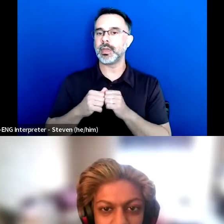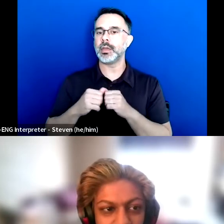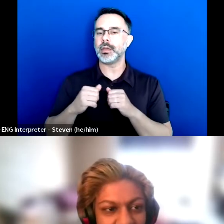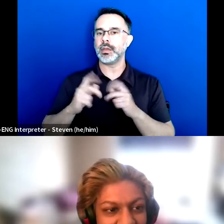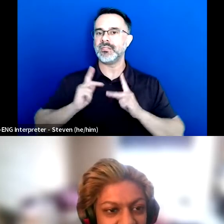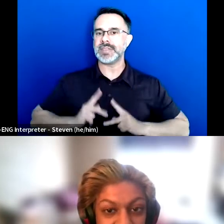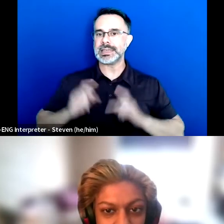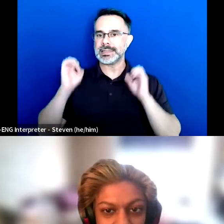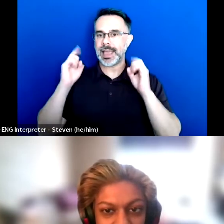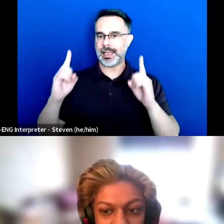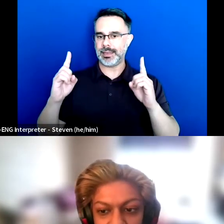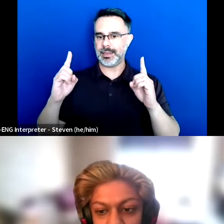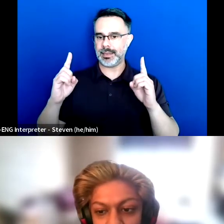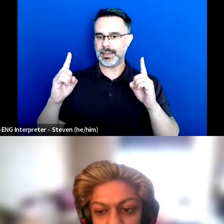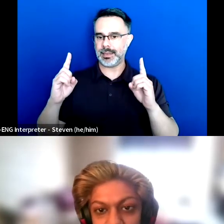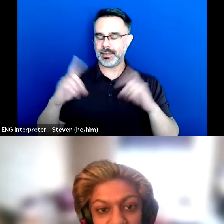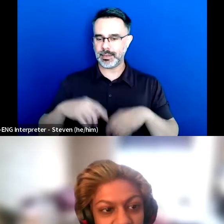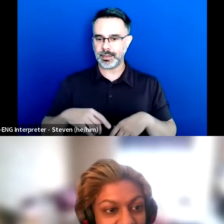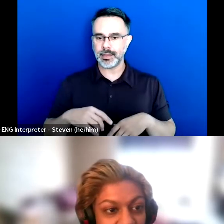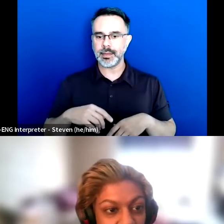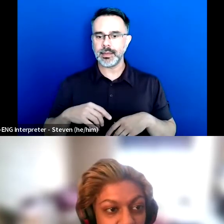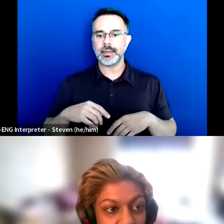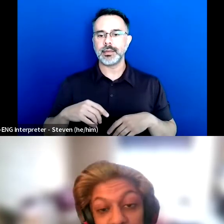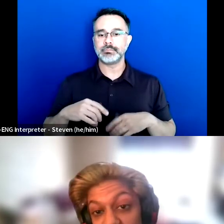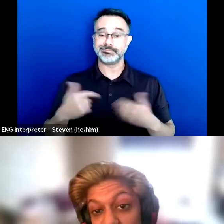And as someone who eventually, one of my --